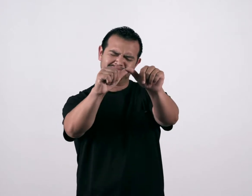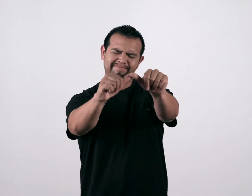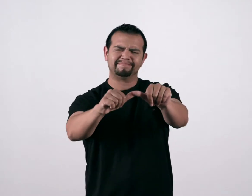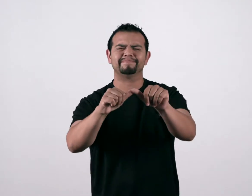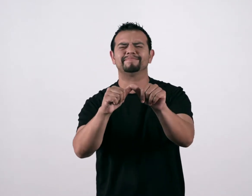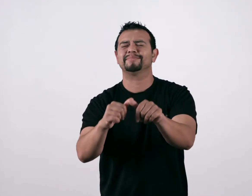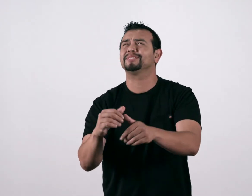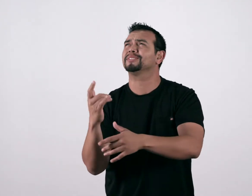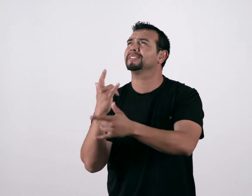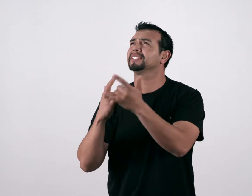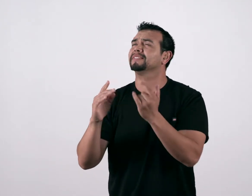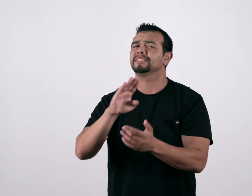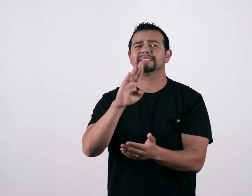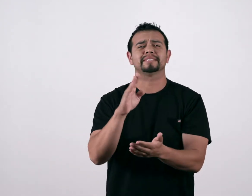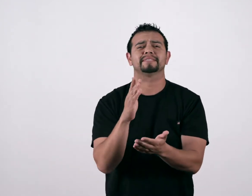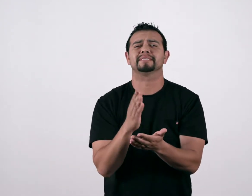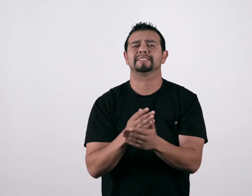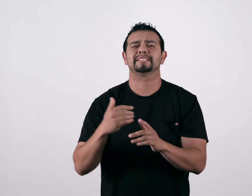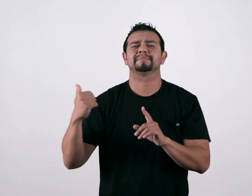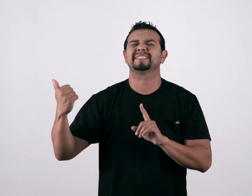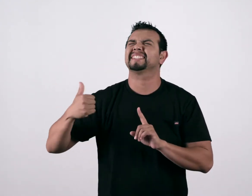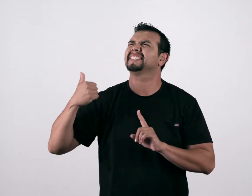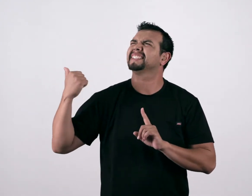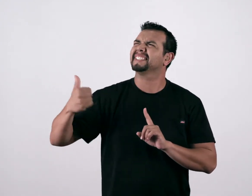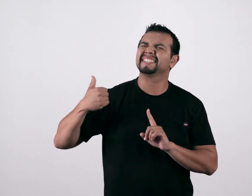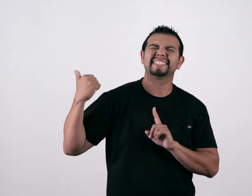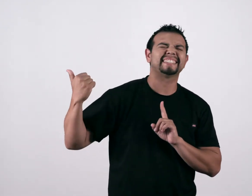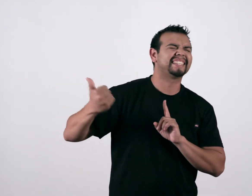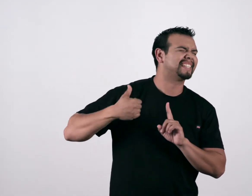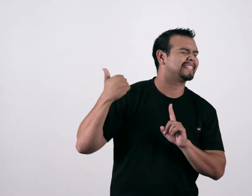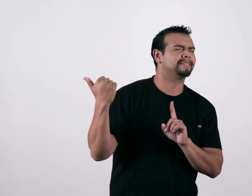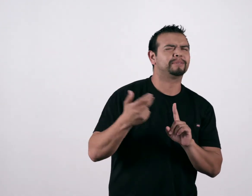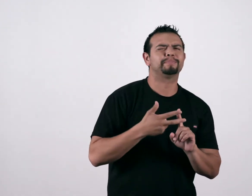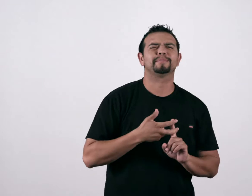Your love will never stop chasing after me